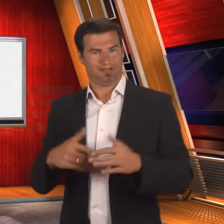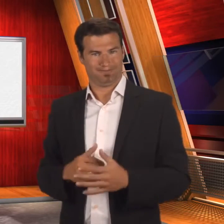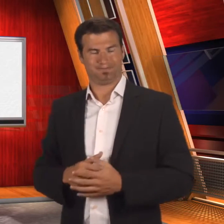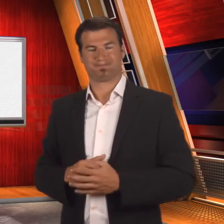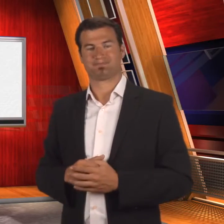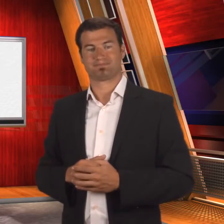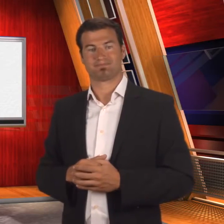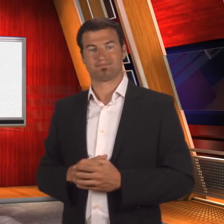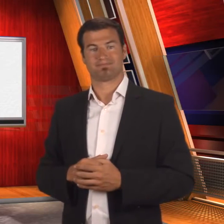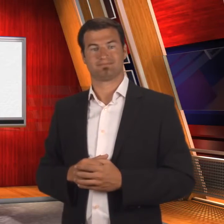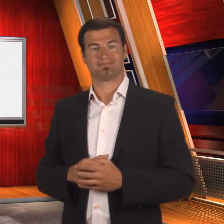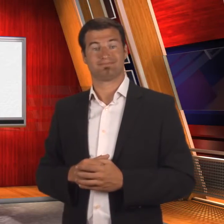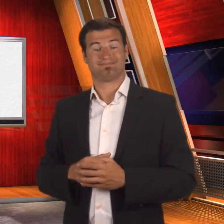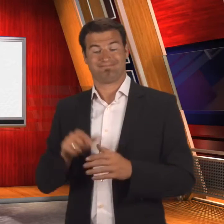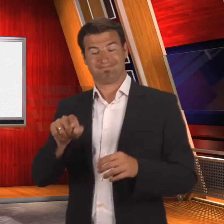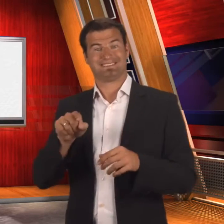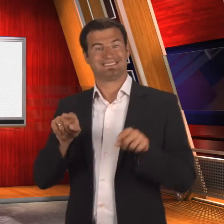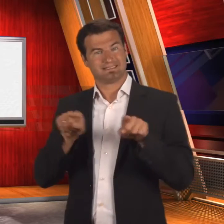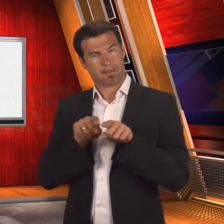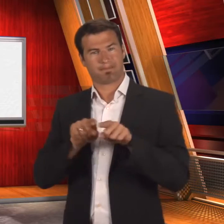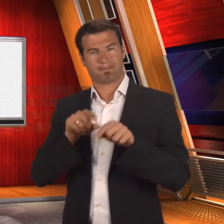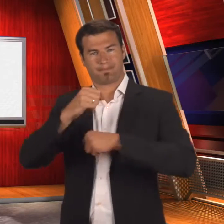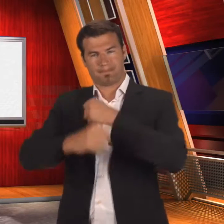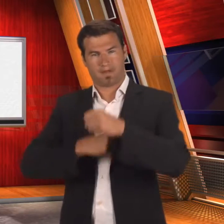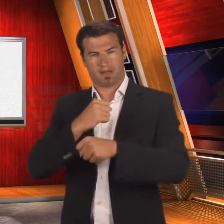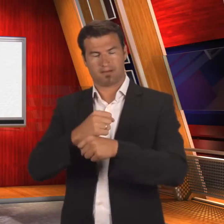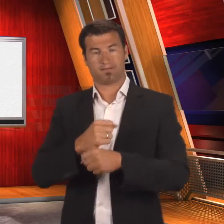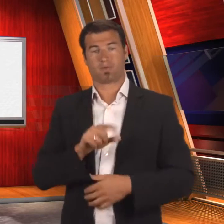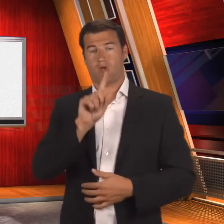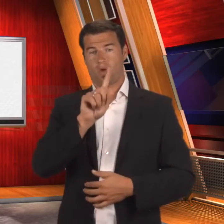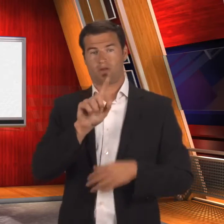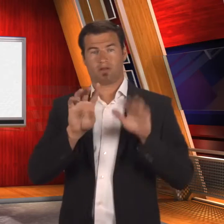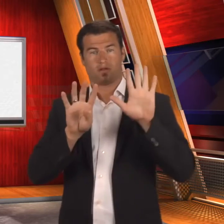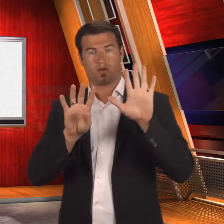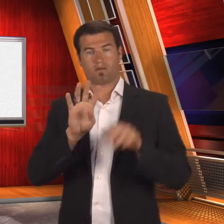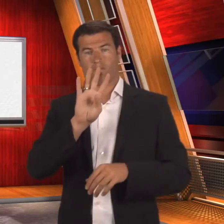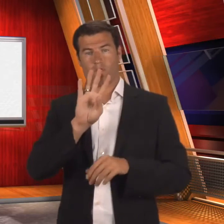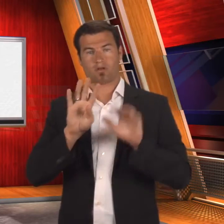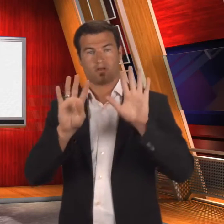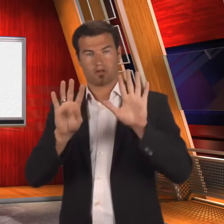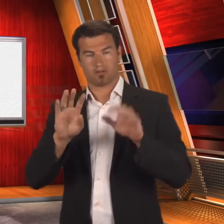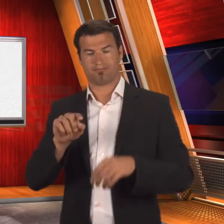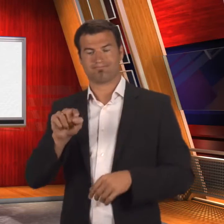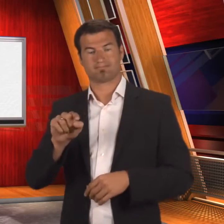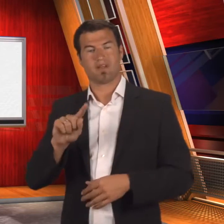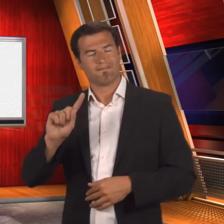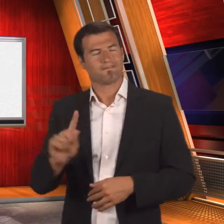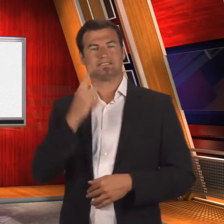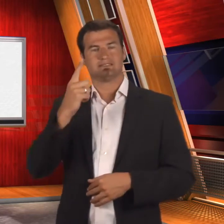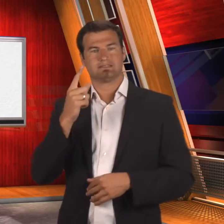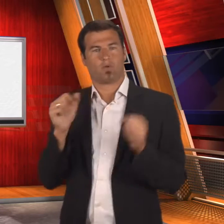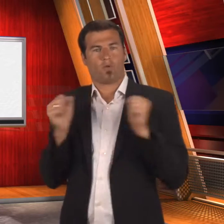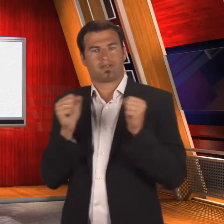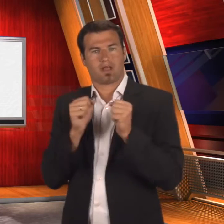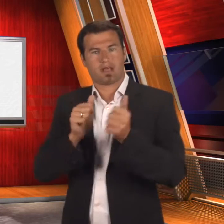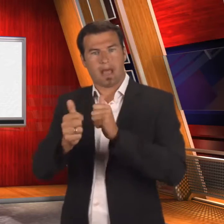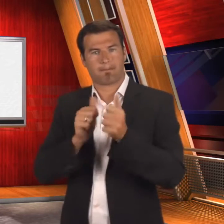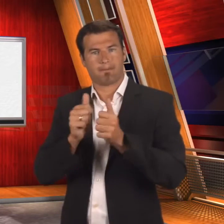Also in 1949, the first edition of Winter